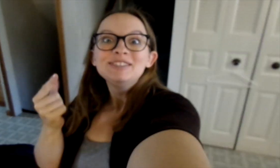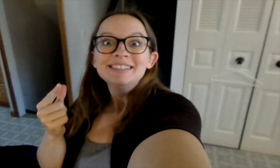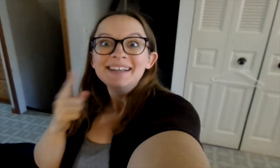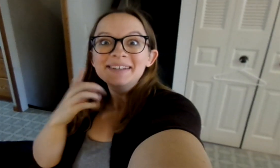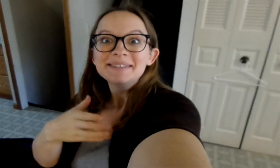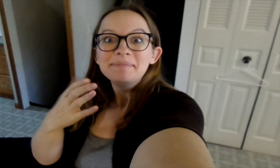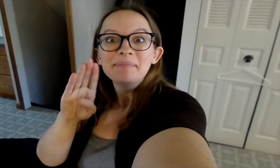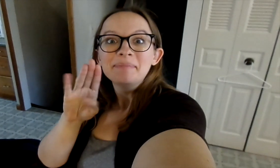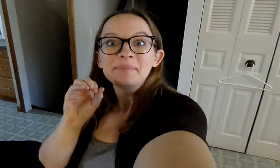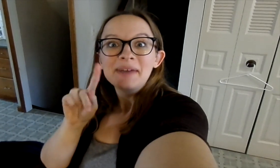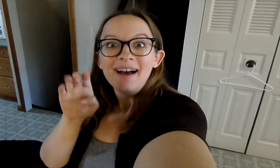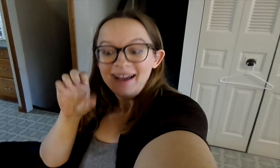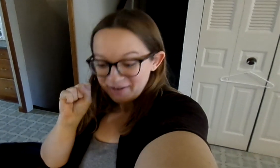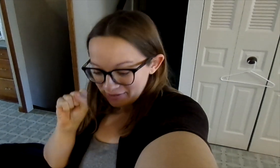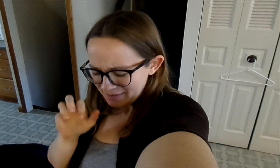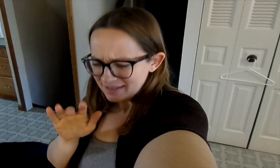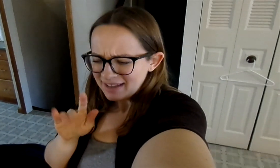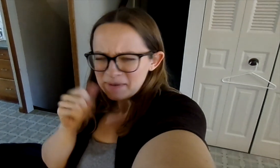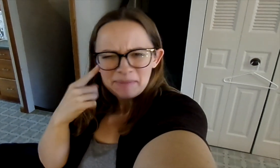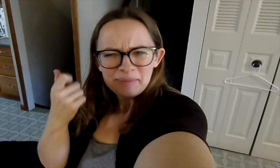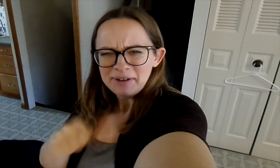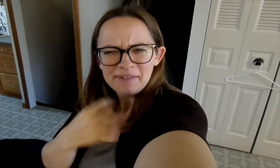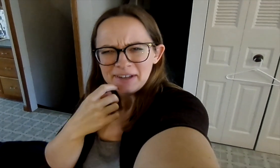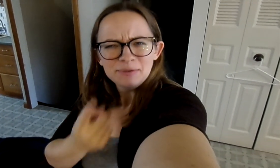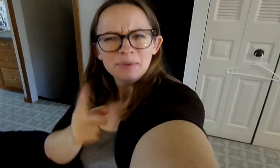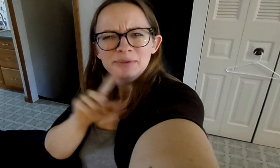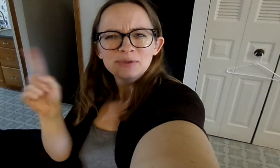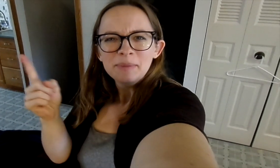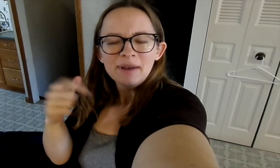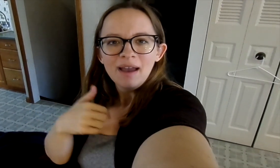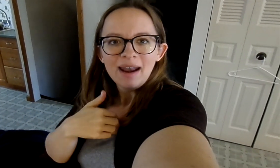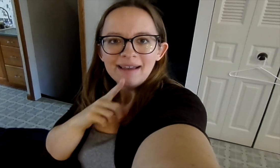Oh my goodness, they are the bottles! Umm, I don't remember if I told you,